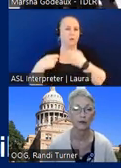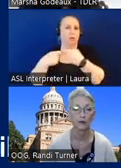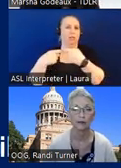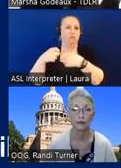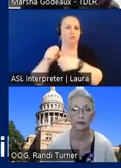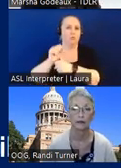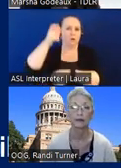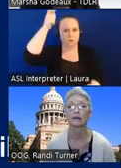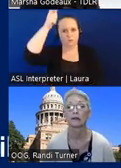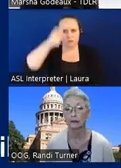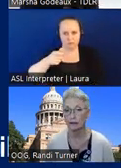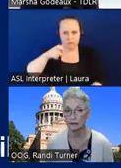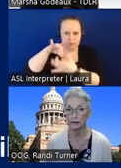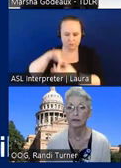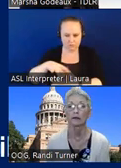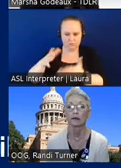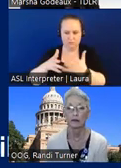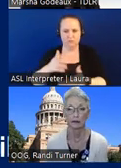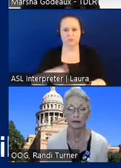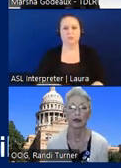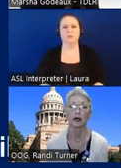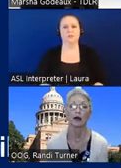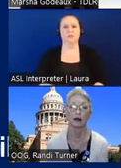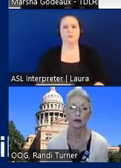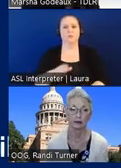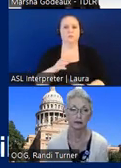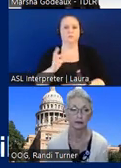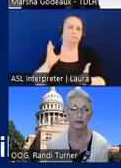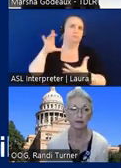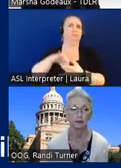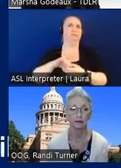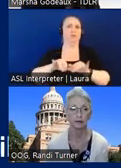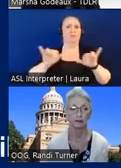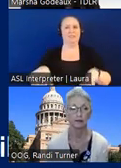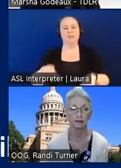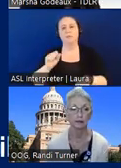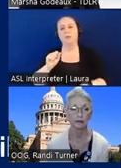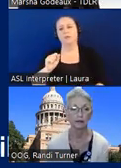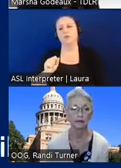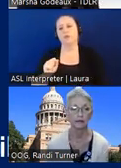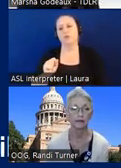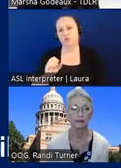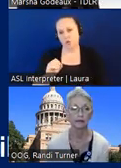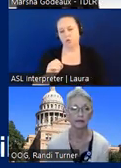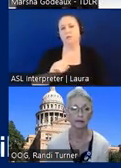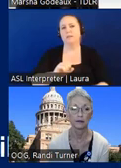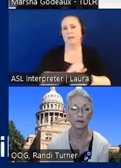the ceiling and affixes the system and so it is a subject employee work area most of the time by